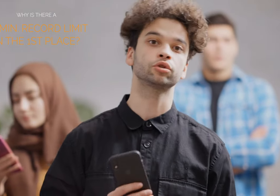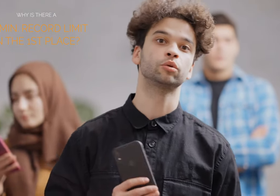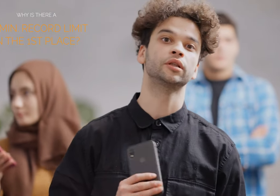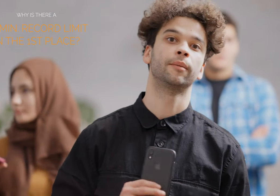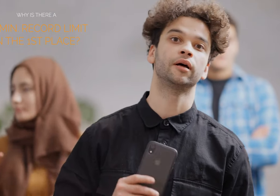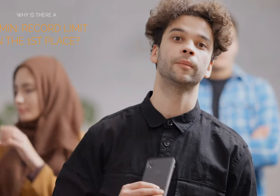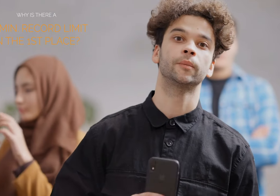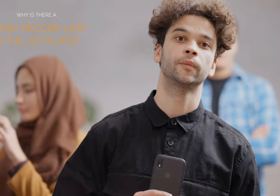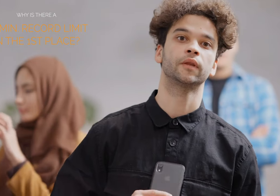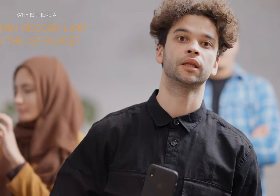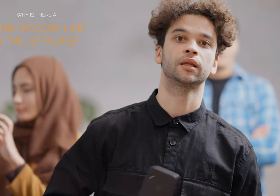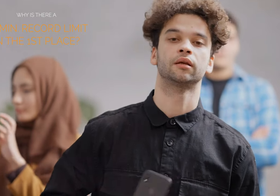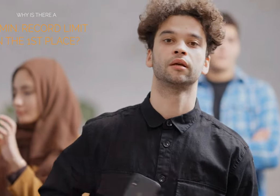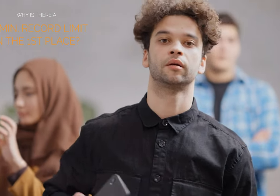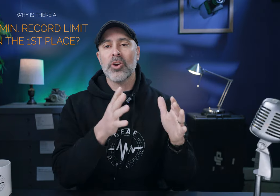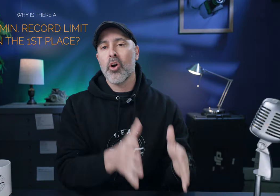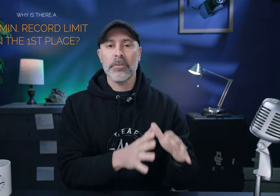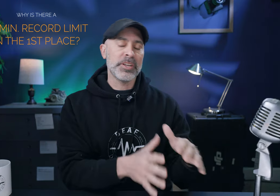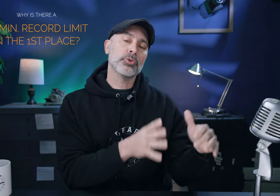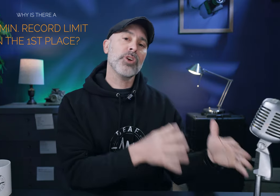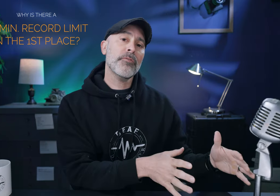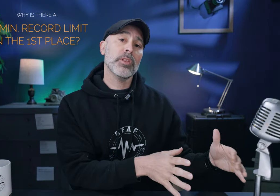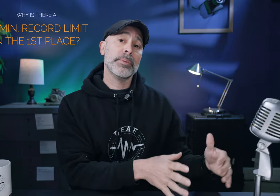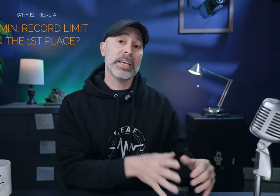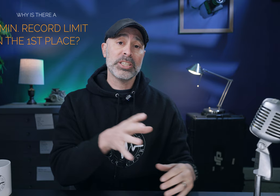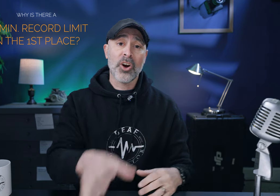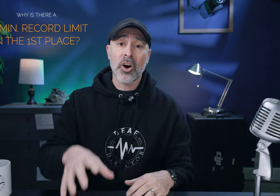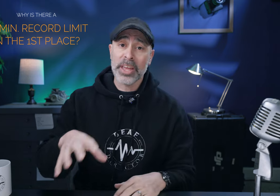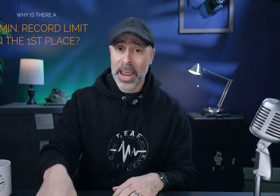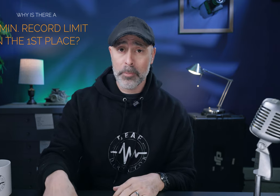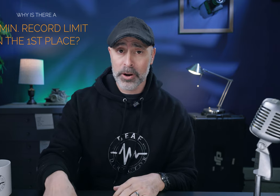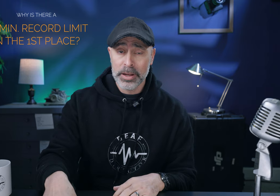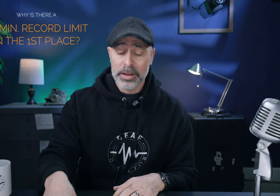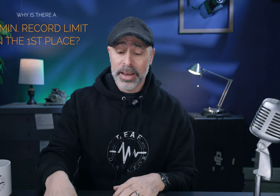the inevitable firmware update to remove this artificial software limitation on the camera